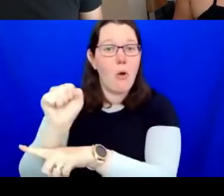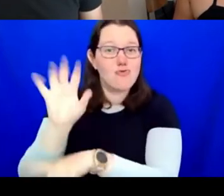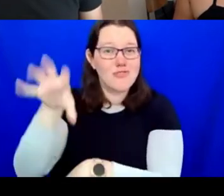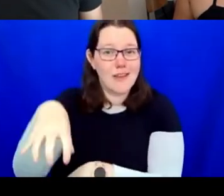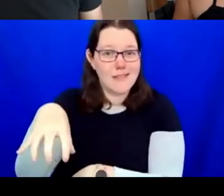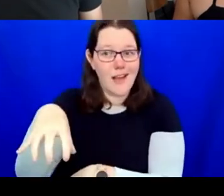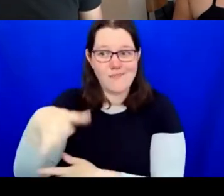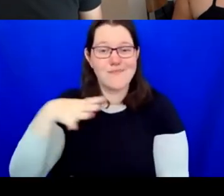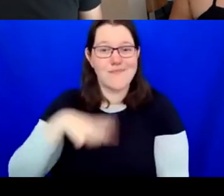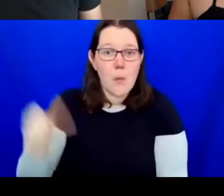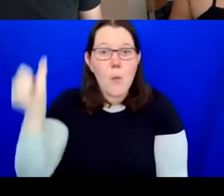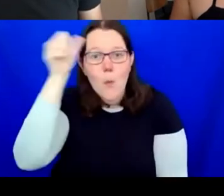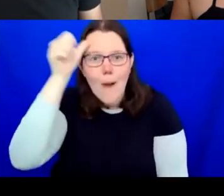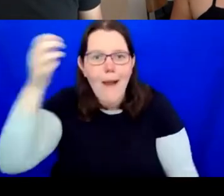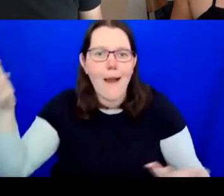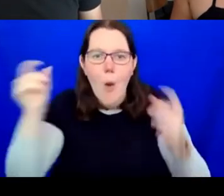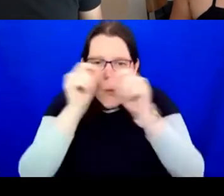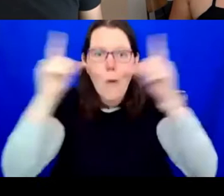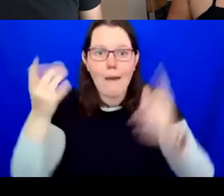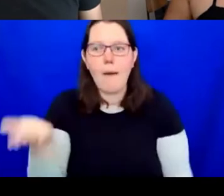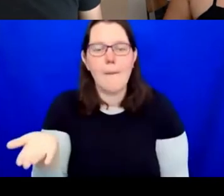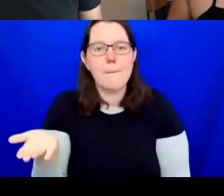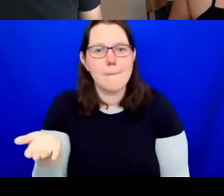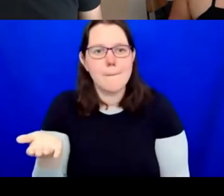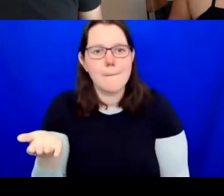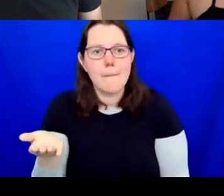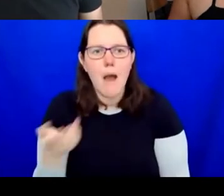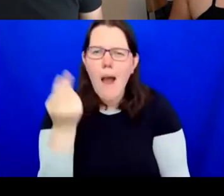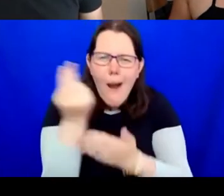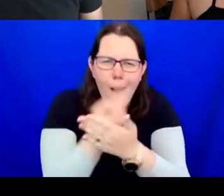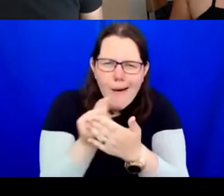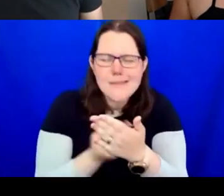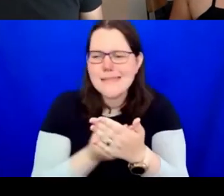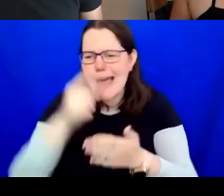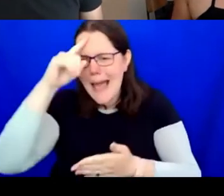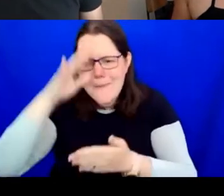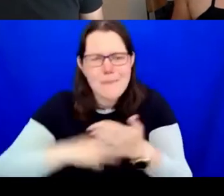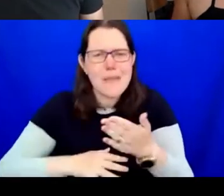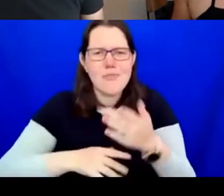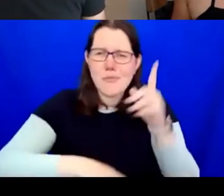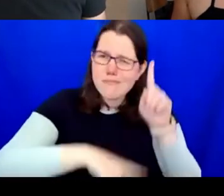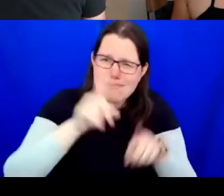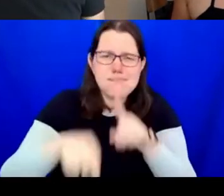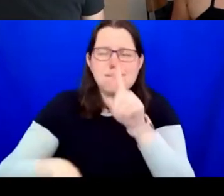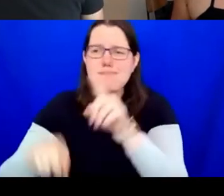experiences of all artists but particularly those that identify as disabled artists are pivotal